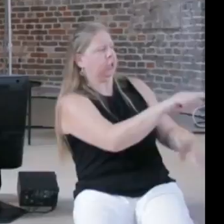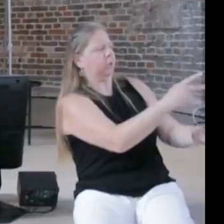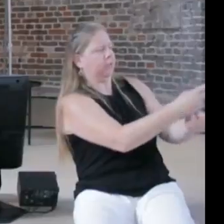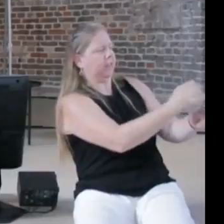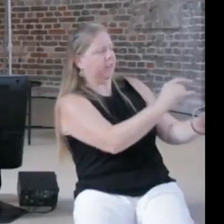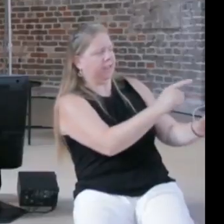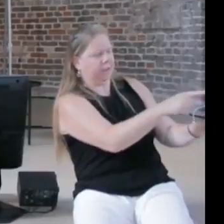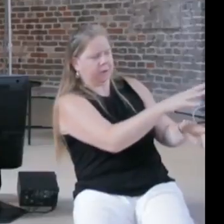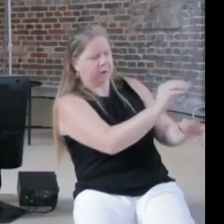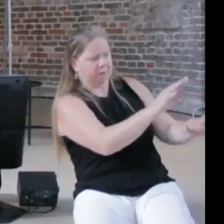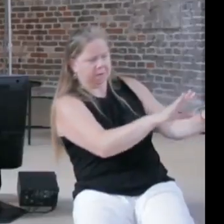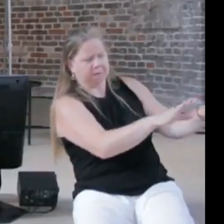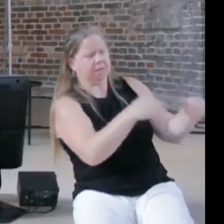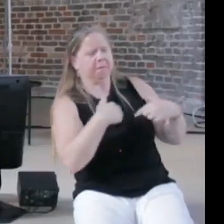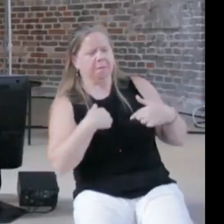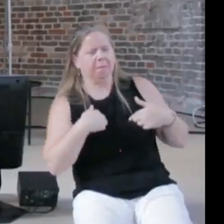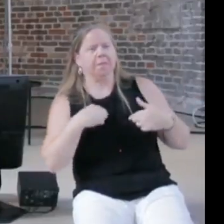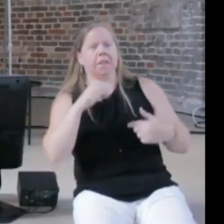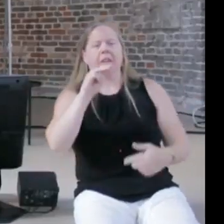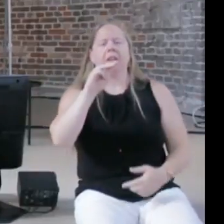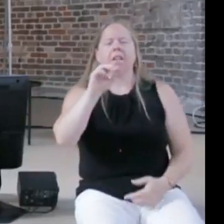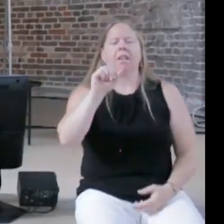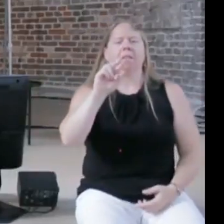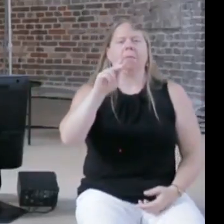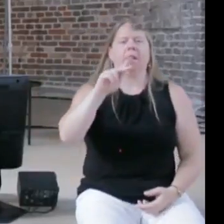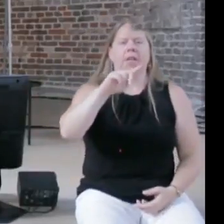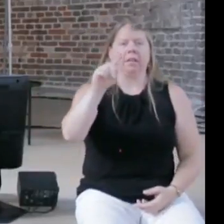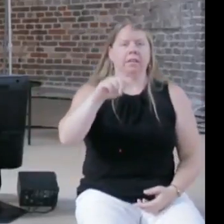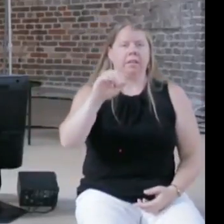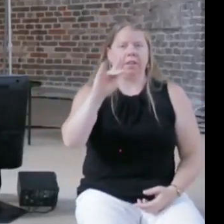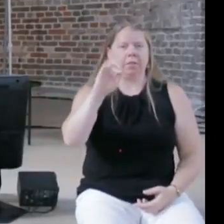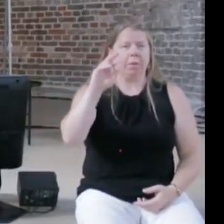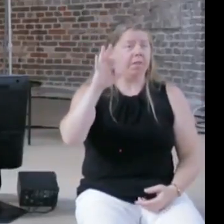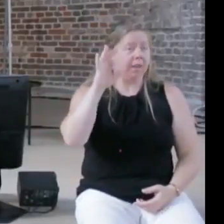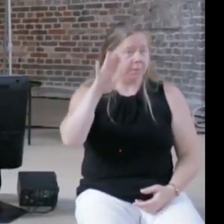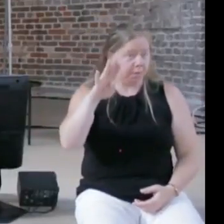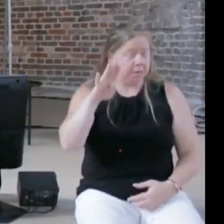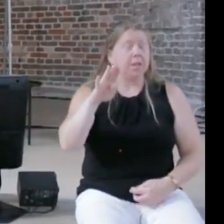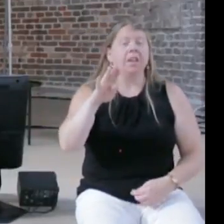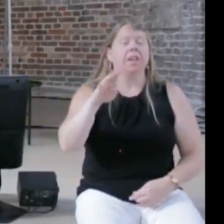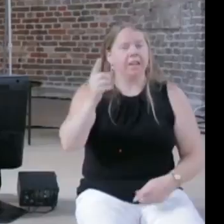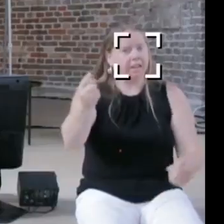Zuckerberg coming to the European Parliament is telling us that AI will solve all of our